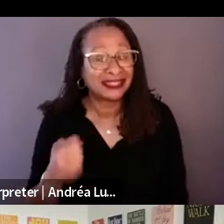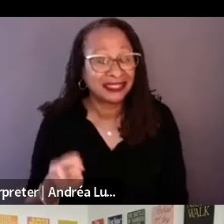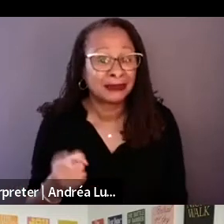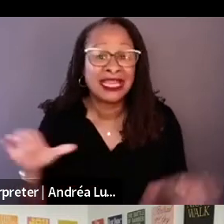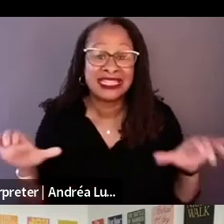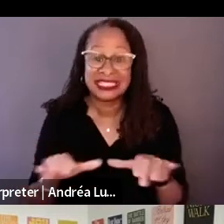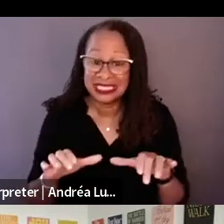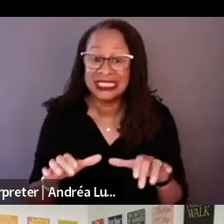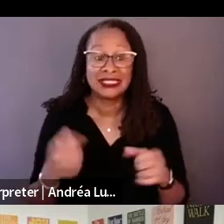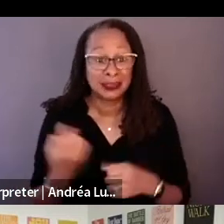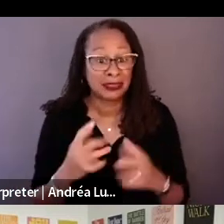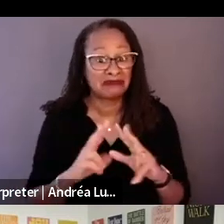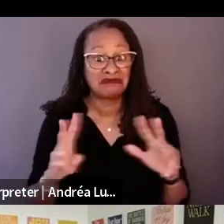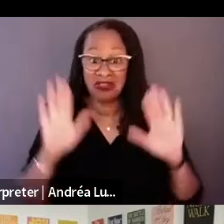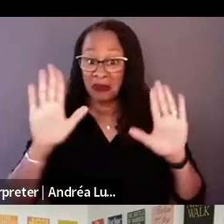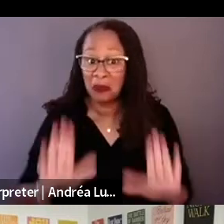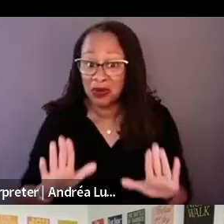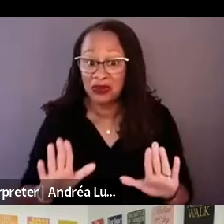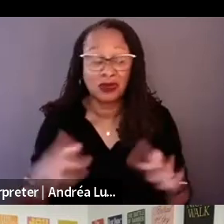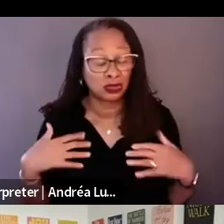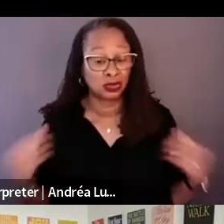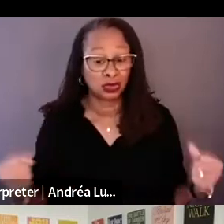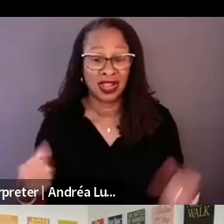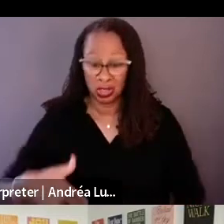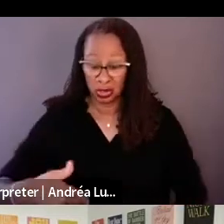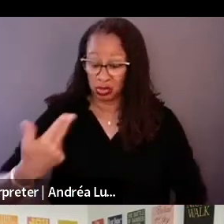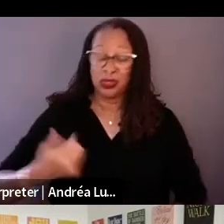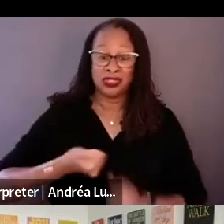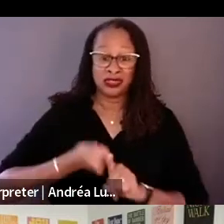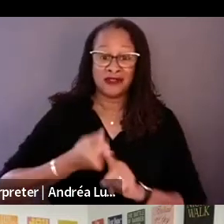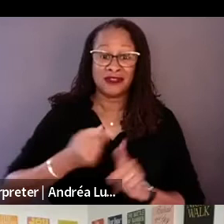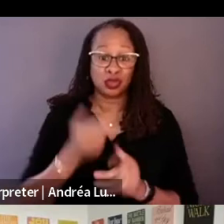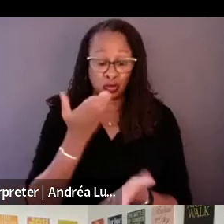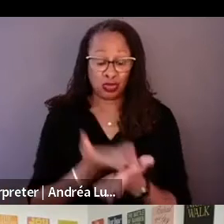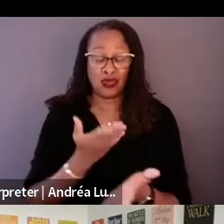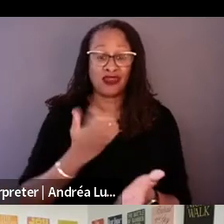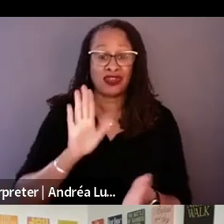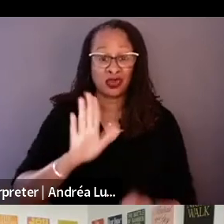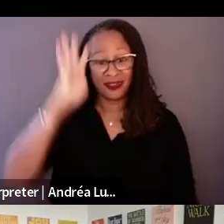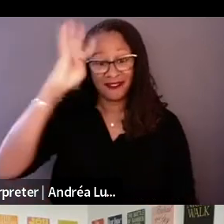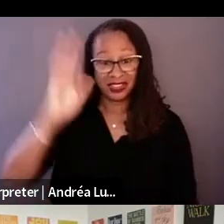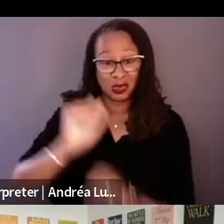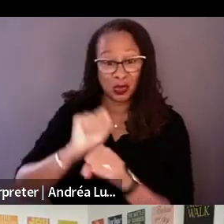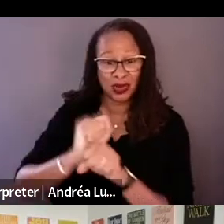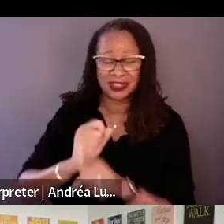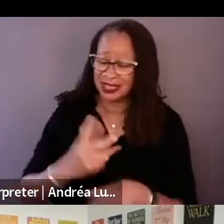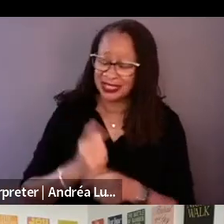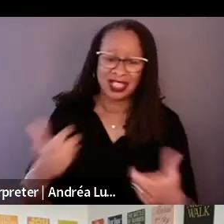Shooting yourself to prove your own work takes a lot of guts. It saved a thousand of lives.